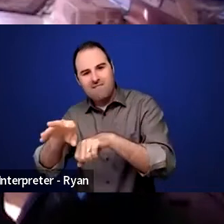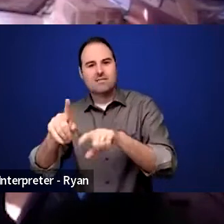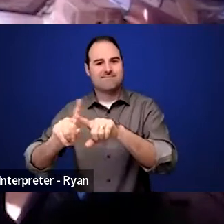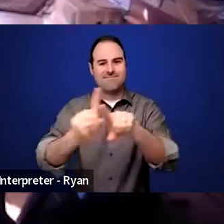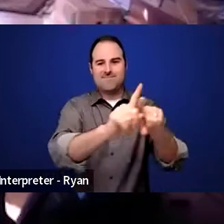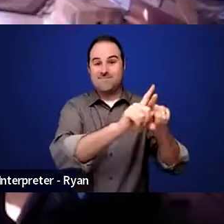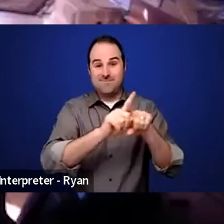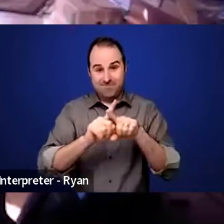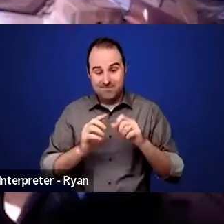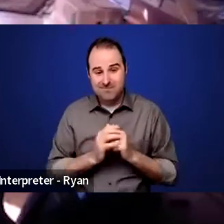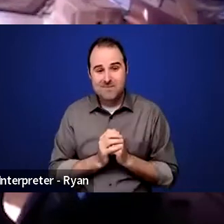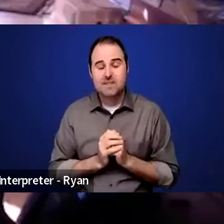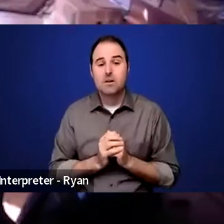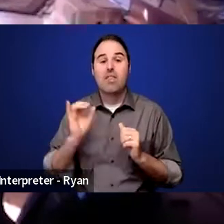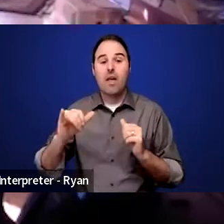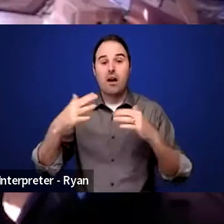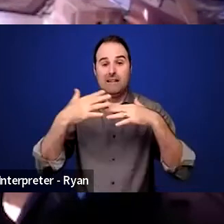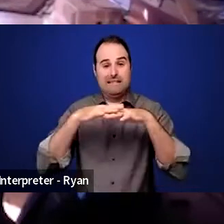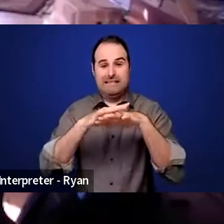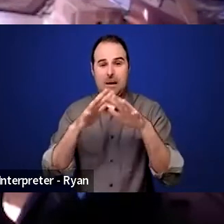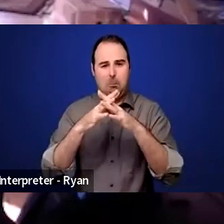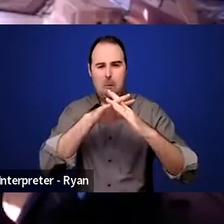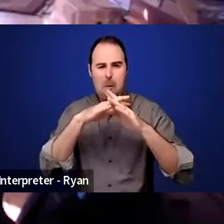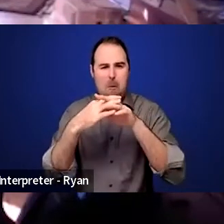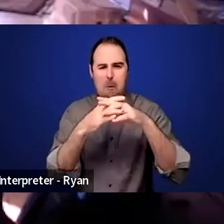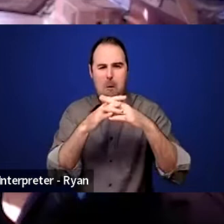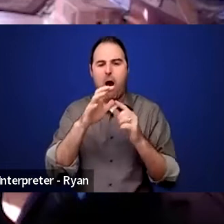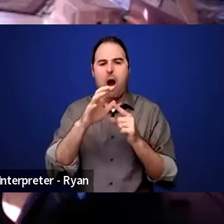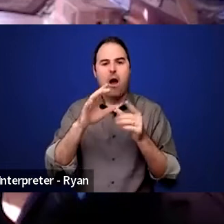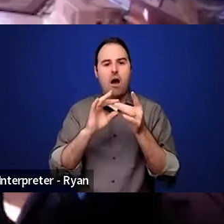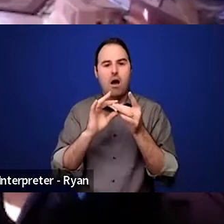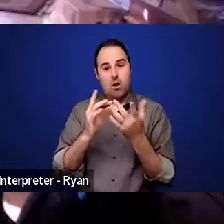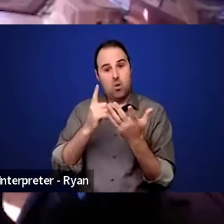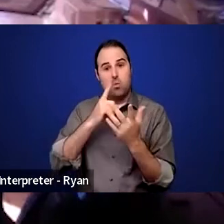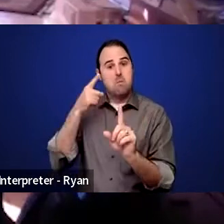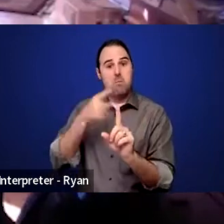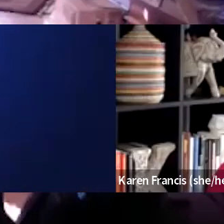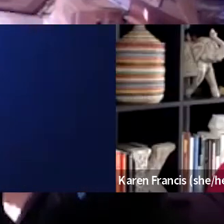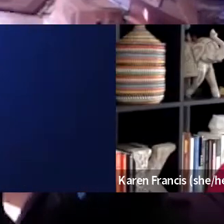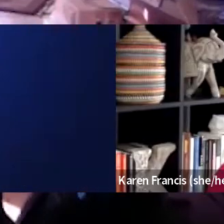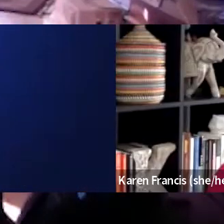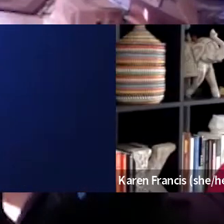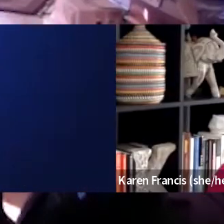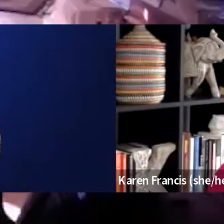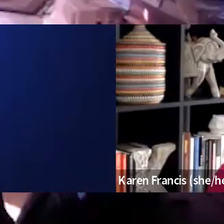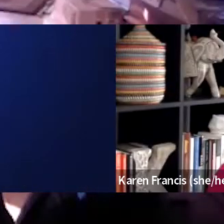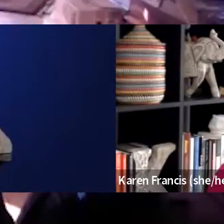Intersectionality suggests that all forms of inequality are mutually reinforcing and must be addressed simultaneously